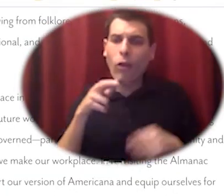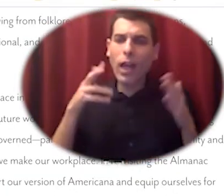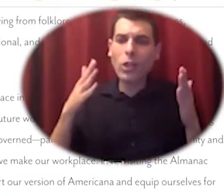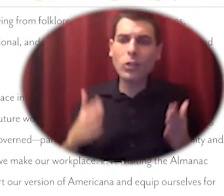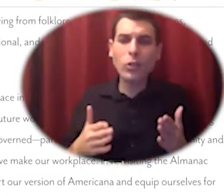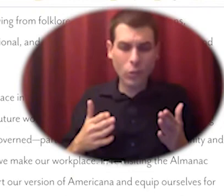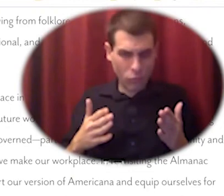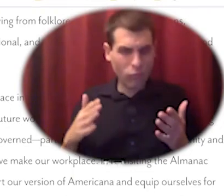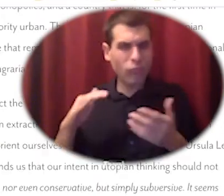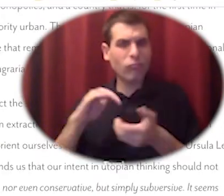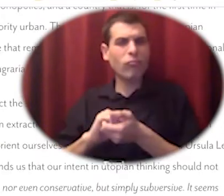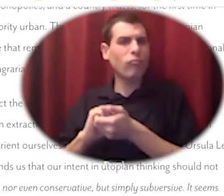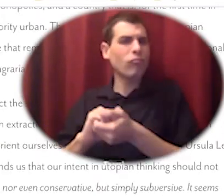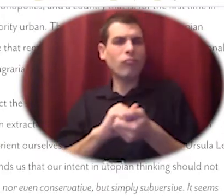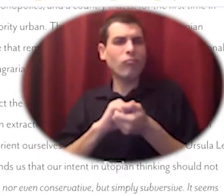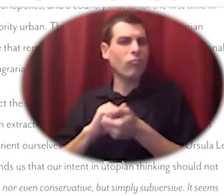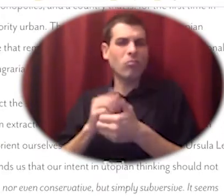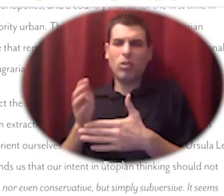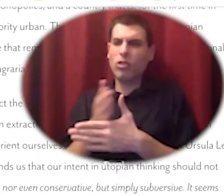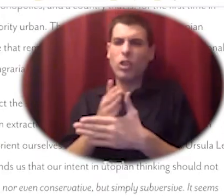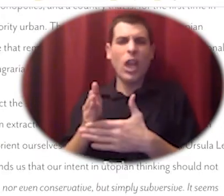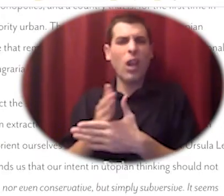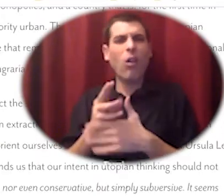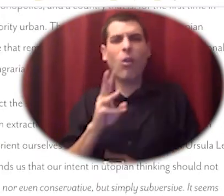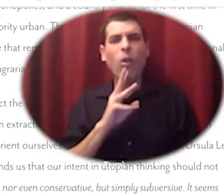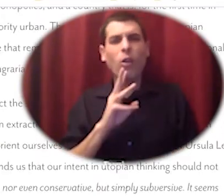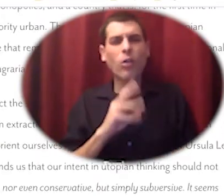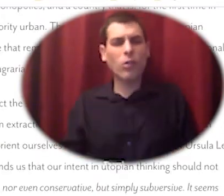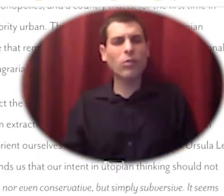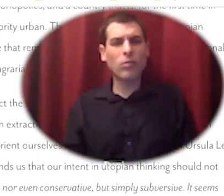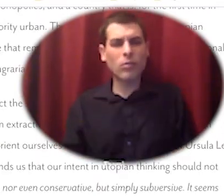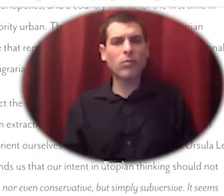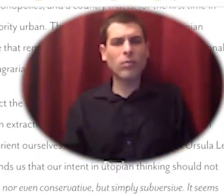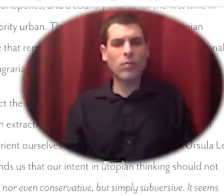their shared water plenty of lessons and